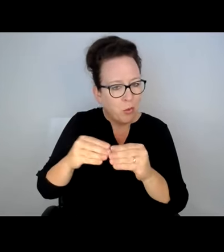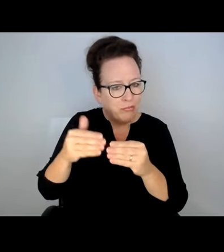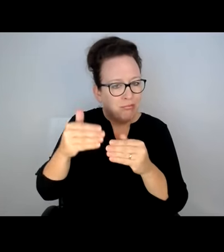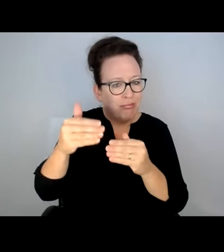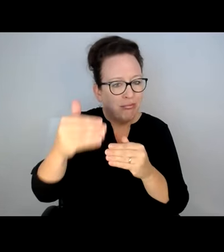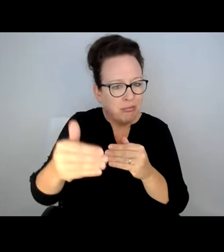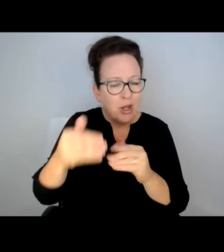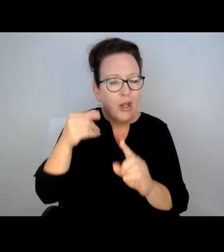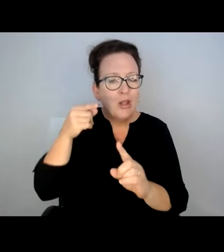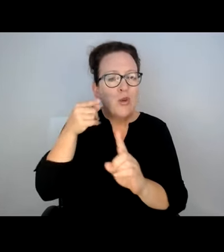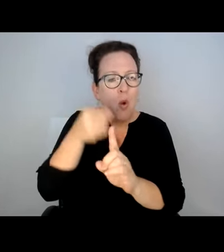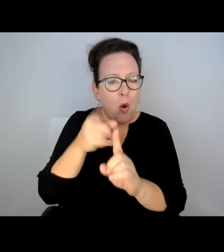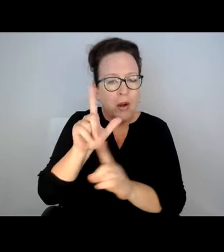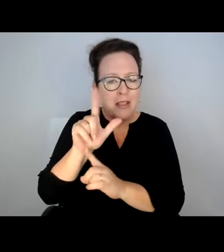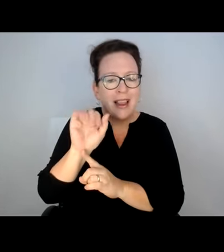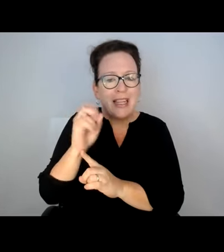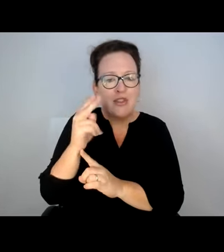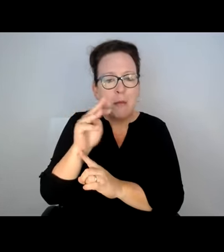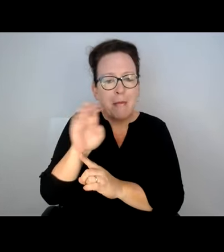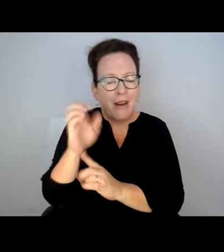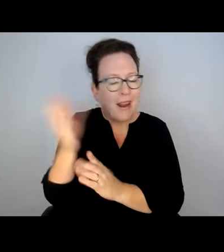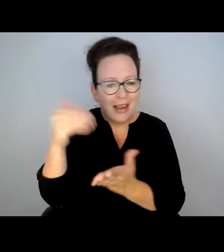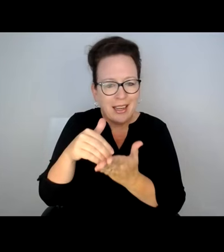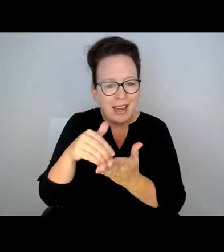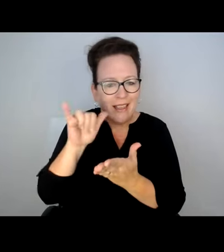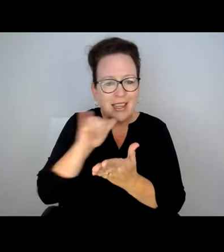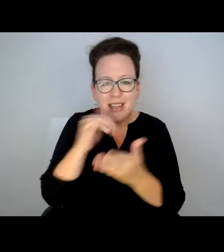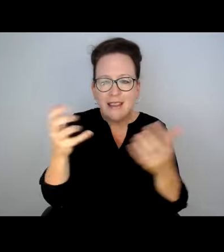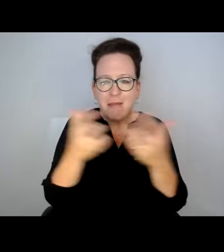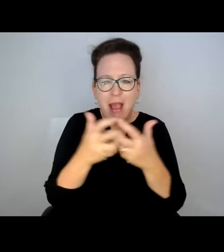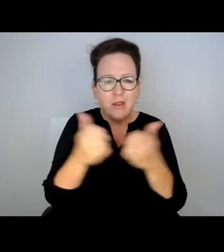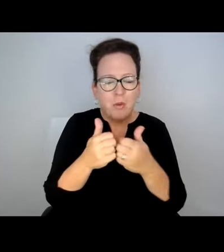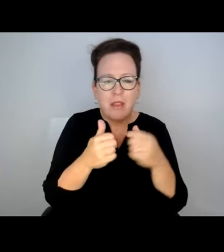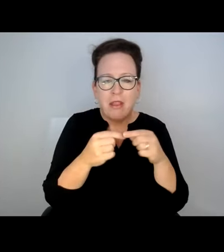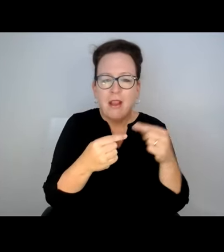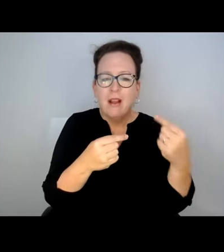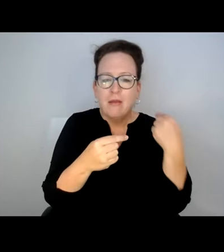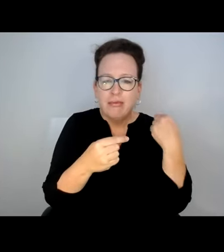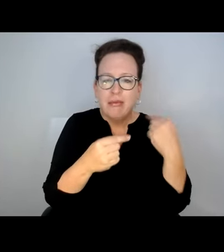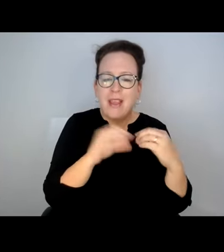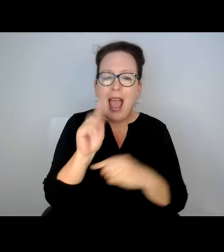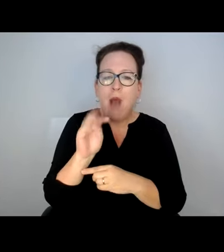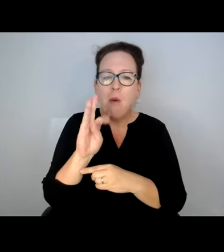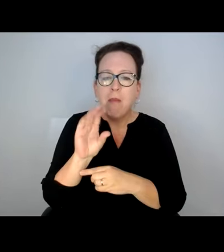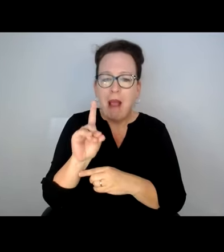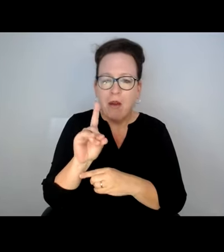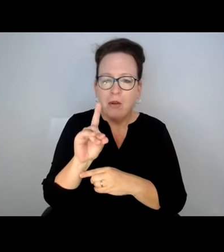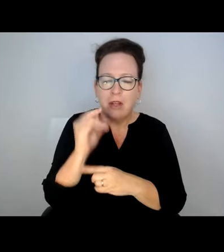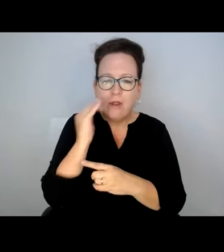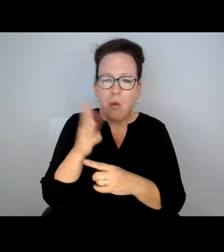ADA STOP, WHICH MEANS NEAR A SHOPPING CENTER. THAT WAS MOVED TO A FLOATING STOP TOWARDS LECHMERE. AGAIN, IT DOESN'T MEET UP WITH